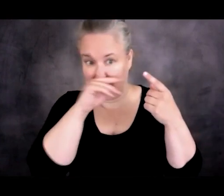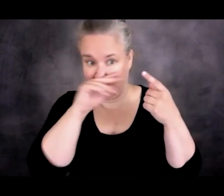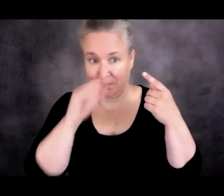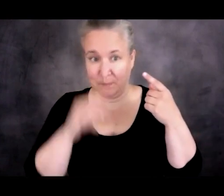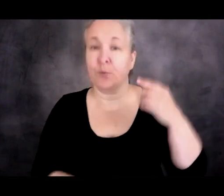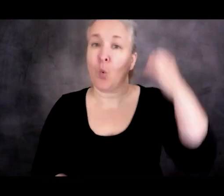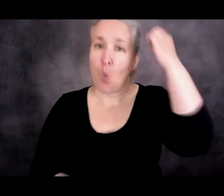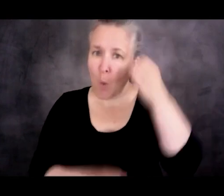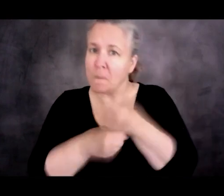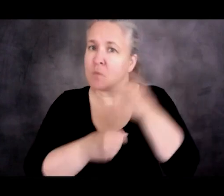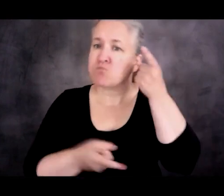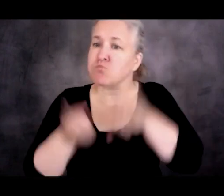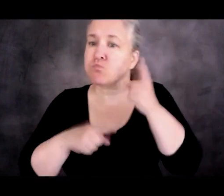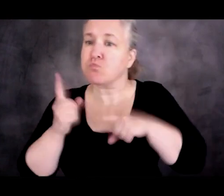crossing the Mediterranean harder for people seeking